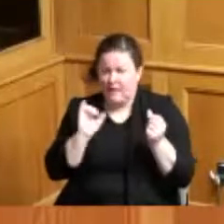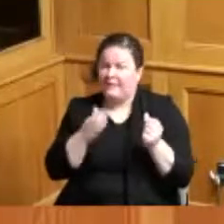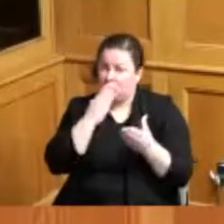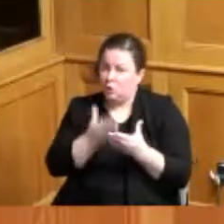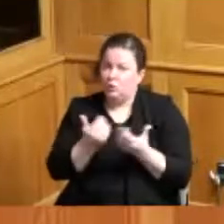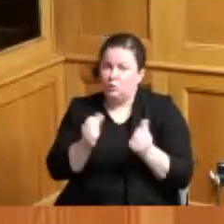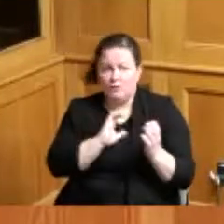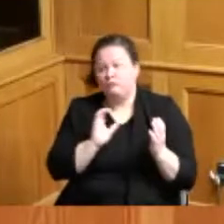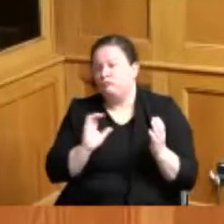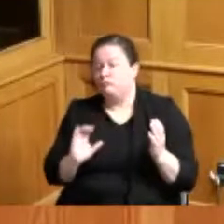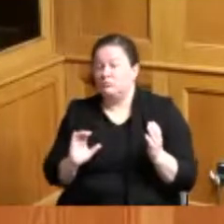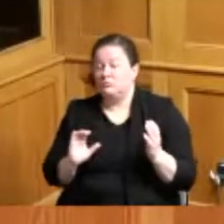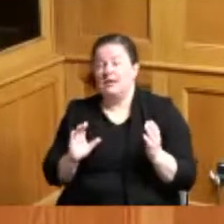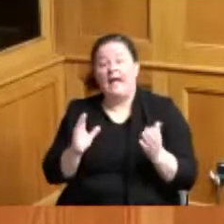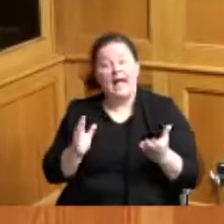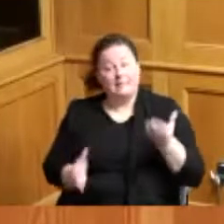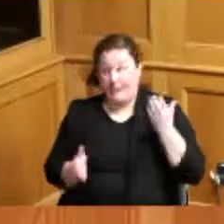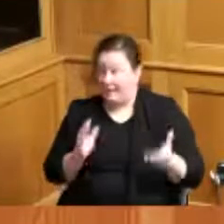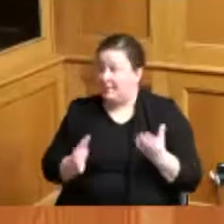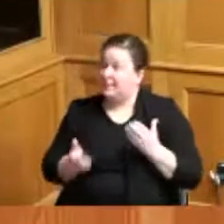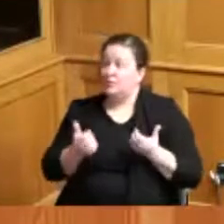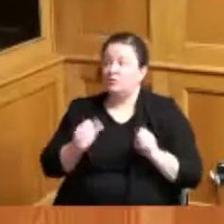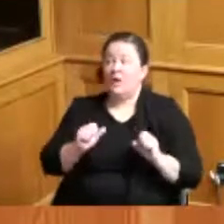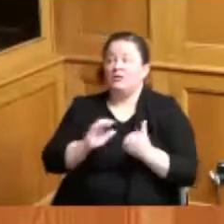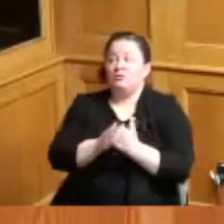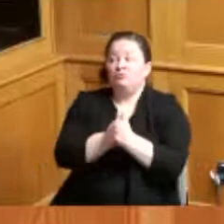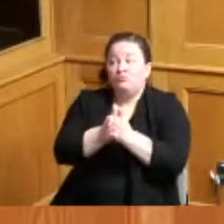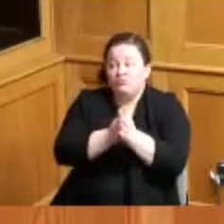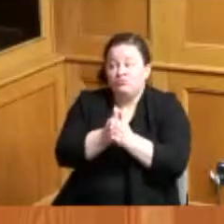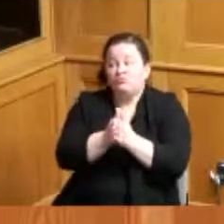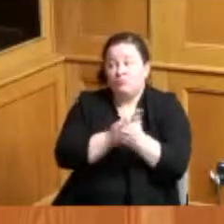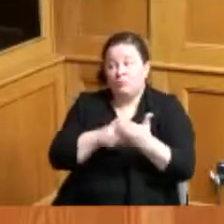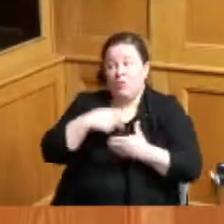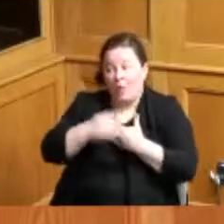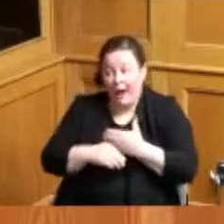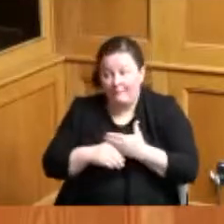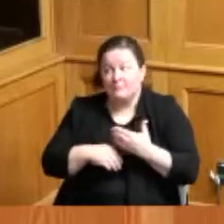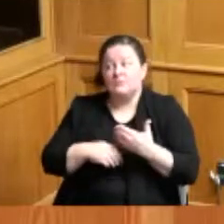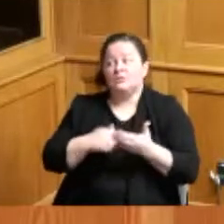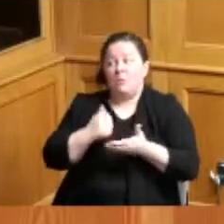for those who have it to maybe be helpful to them any other discussion before I close the end